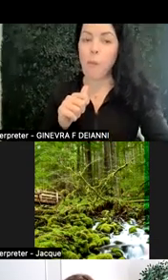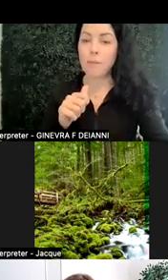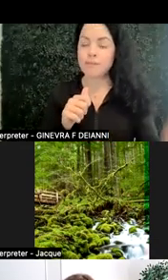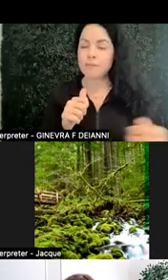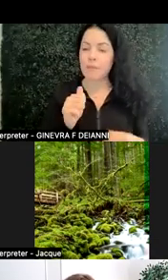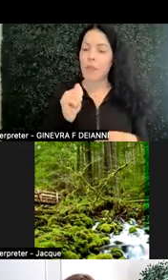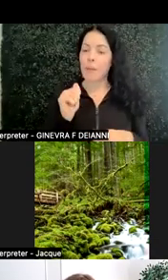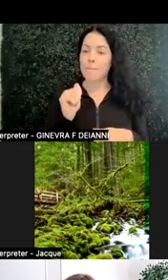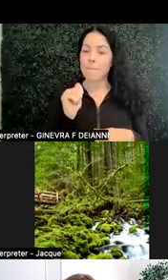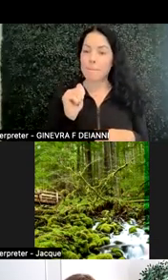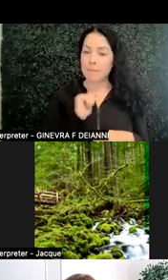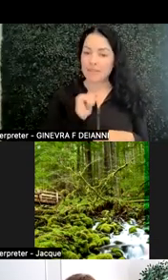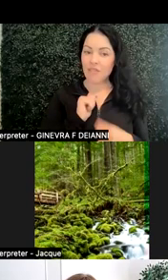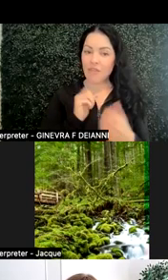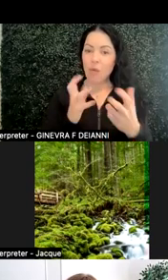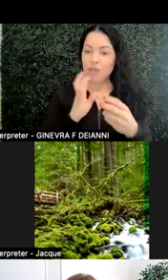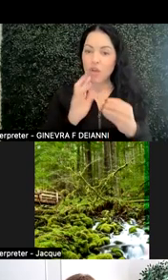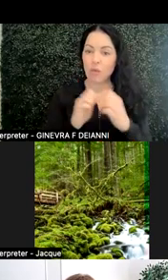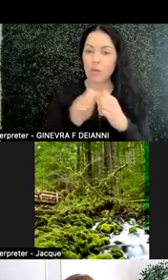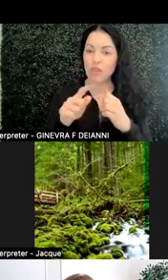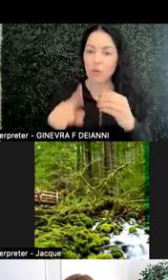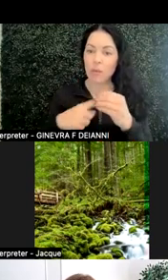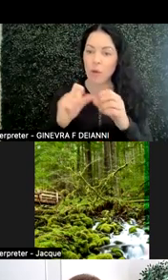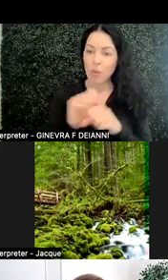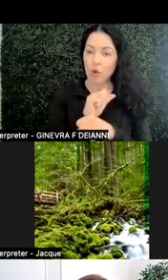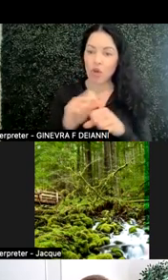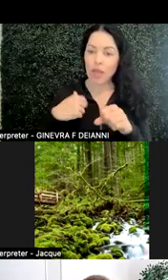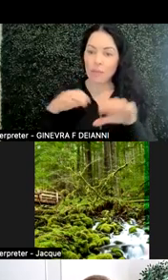based on work I've been doing through some National Science